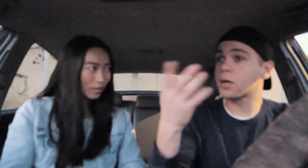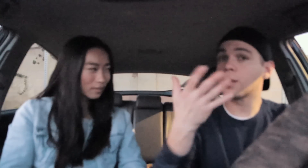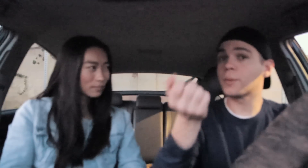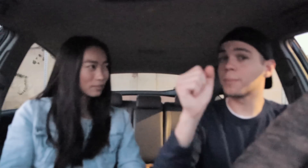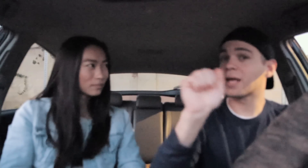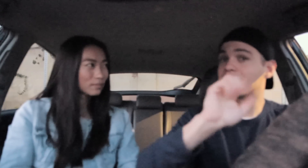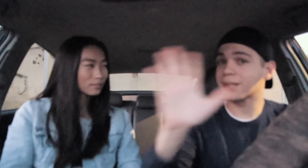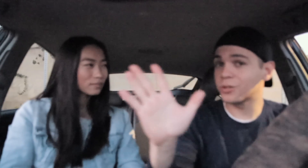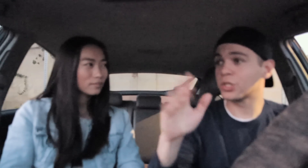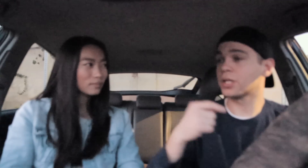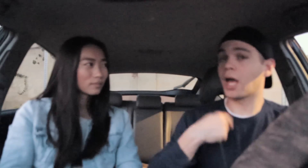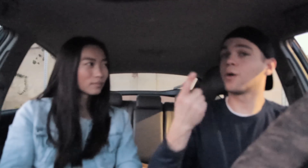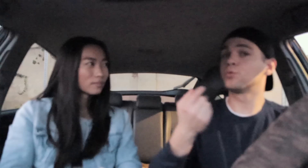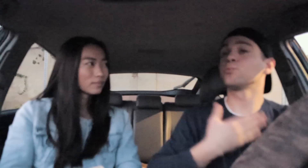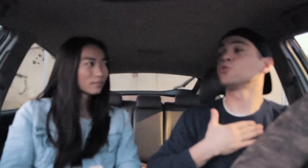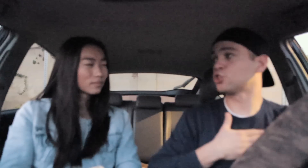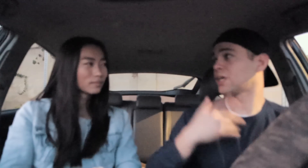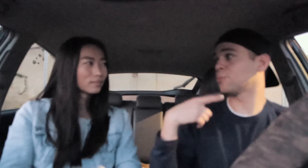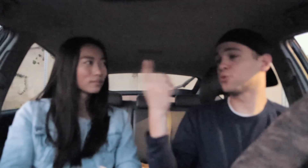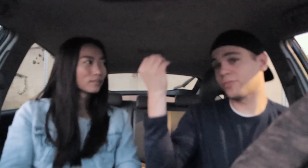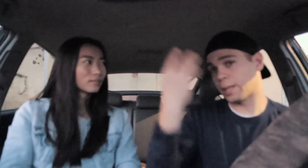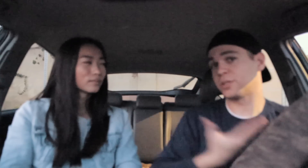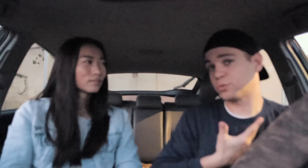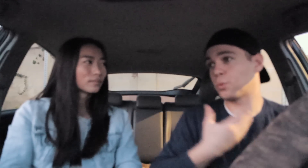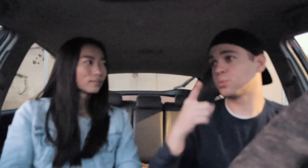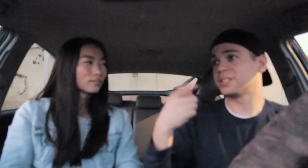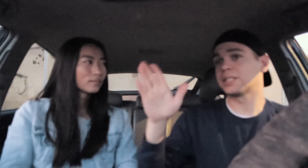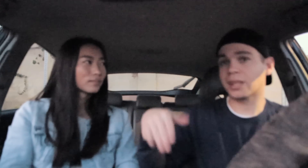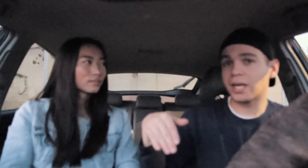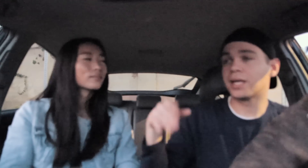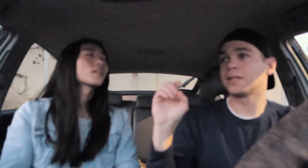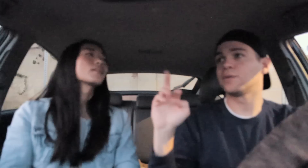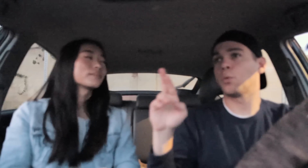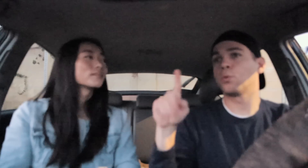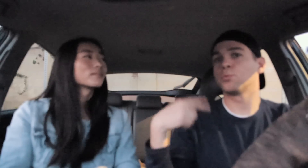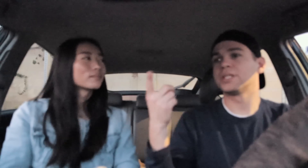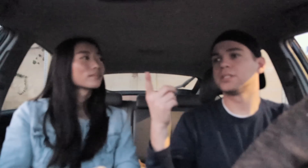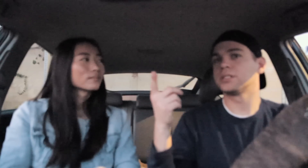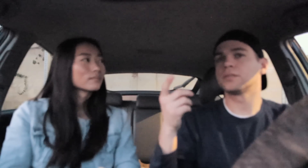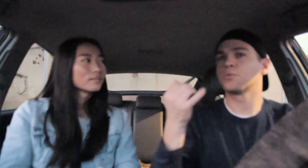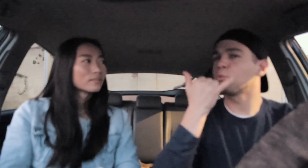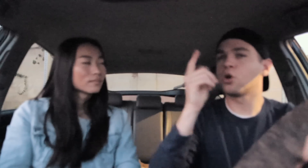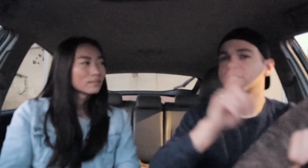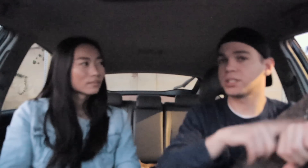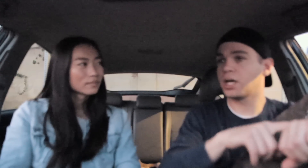but I want to make it clear I do appreciate it when you let me know when it's late or when it's the wrong time